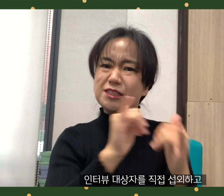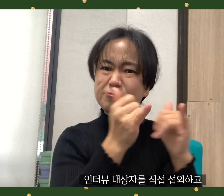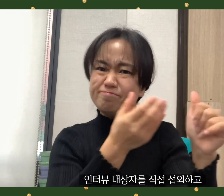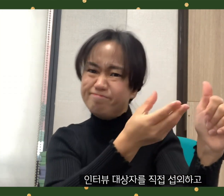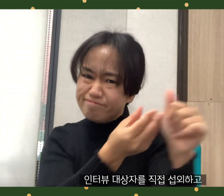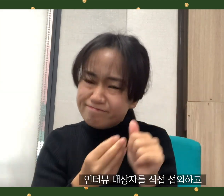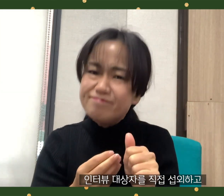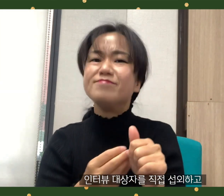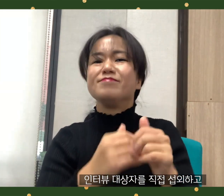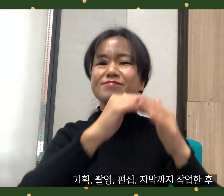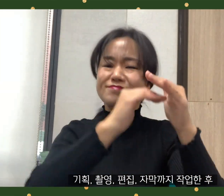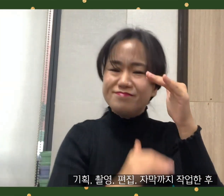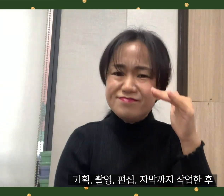It is not an easy task to directly recruit interviewees,